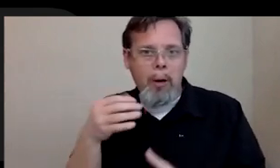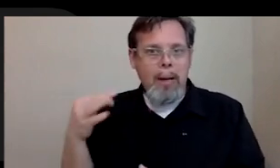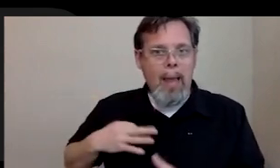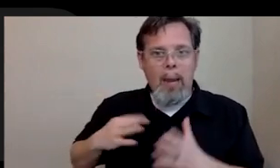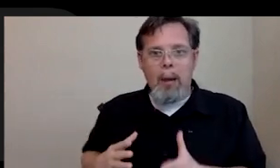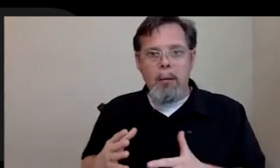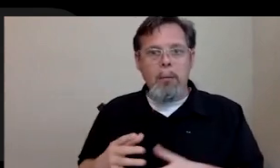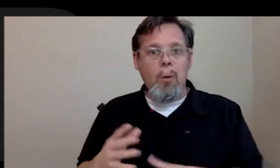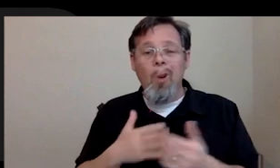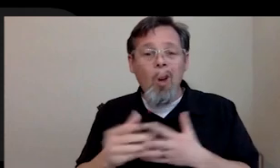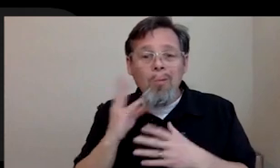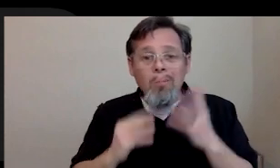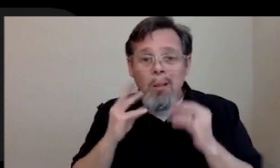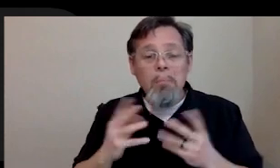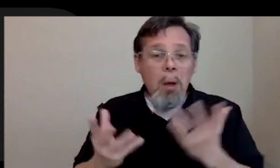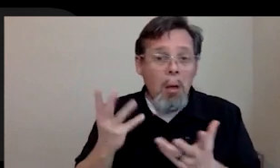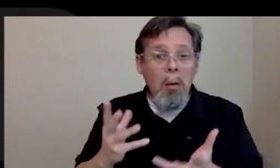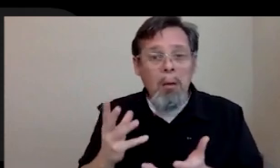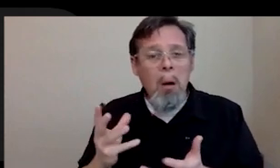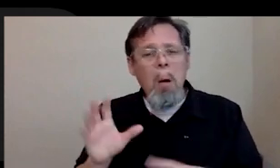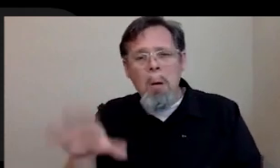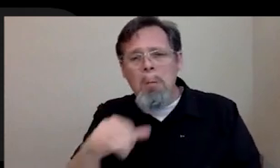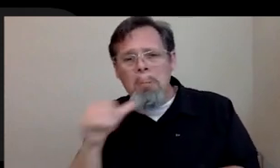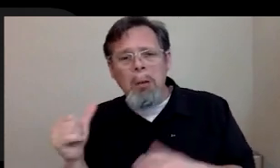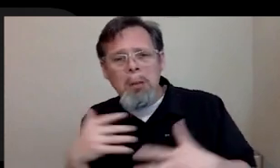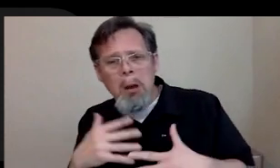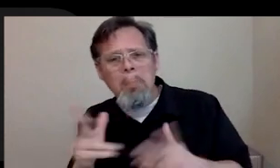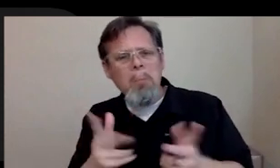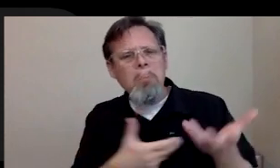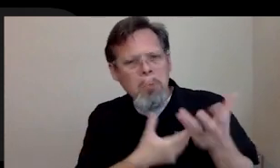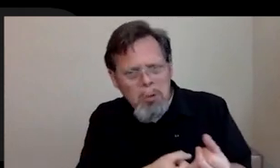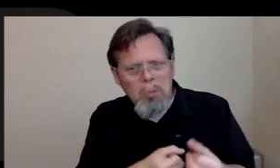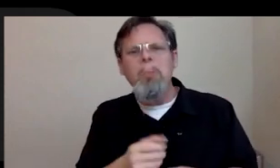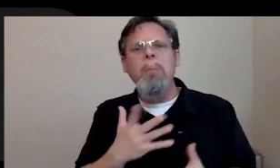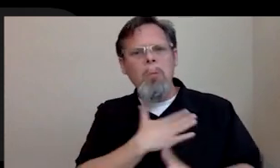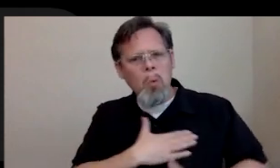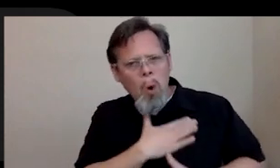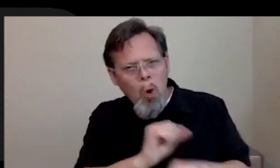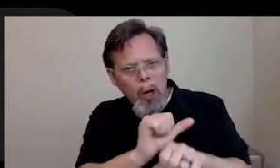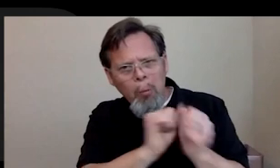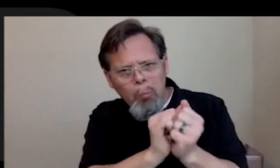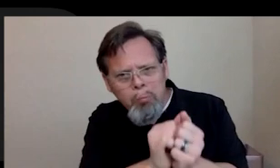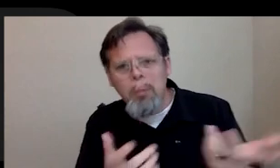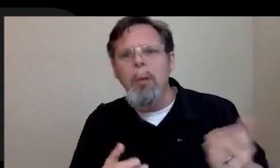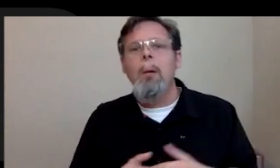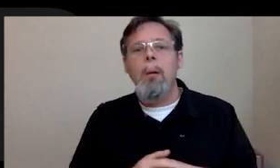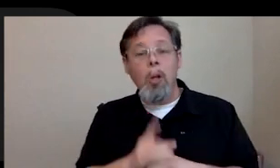then you'll come to find that like it's not scary. People will trust you. People will love working with you as long as you're good, as long as you're